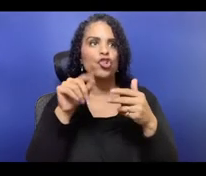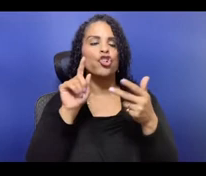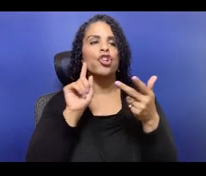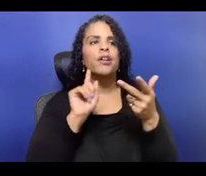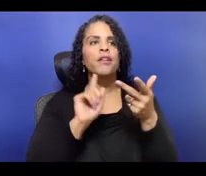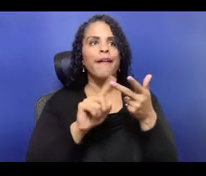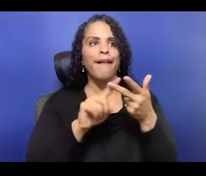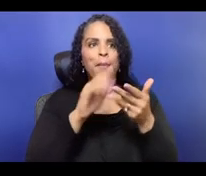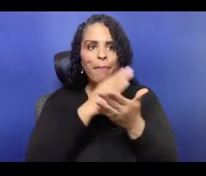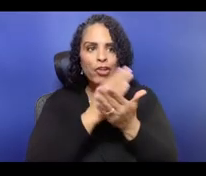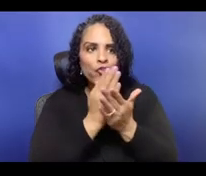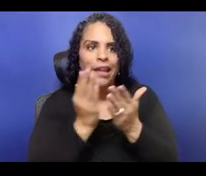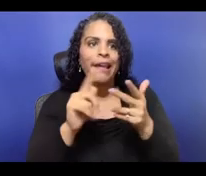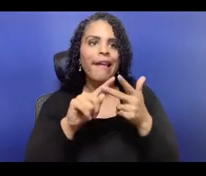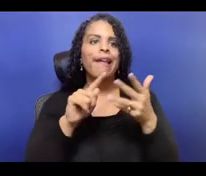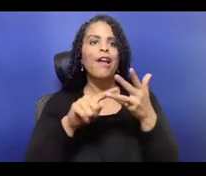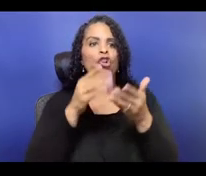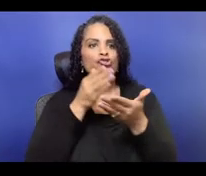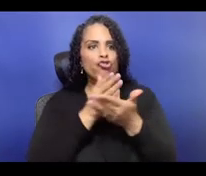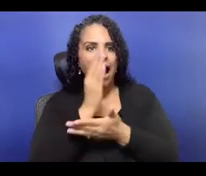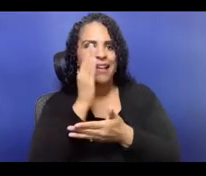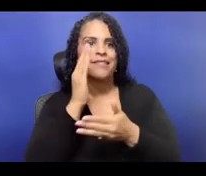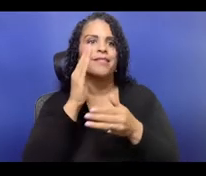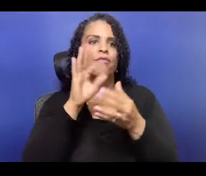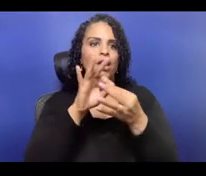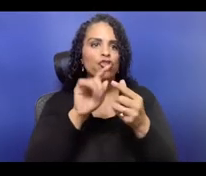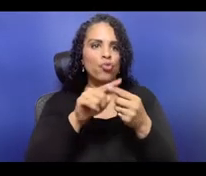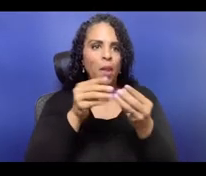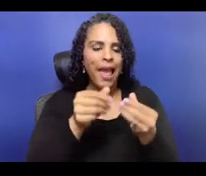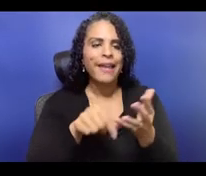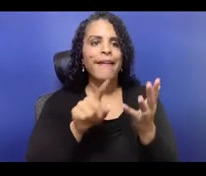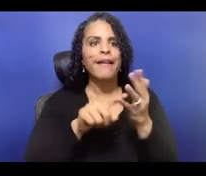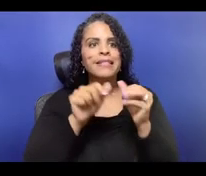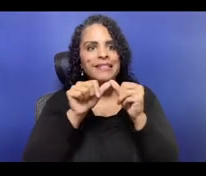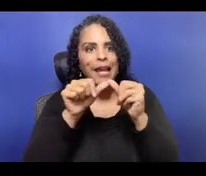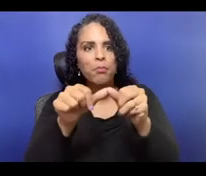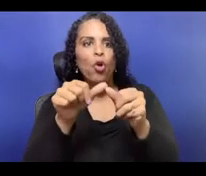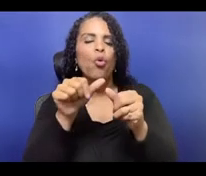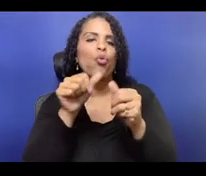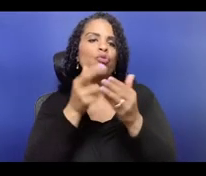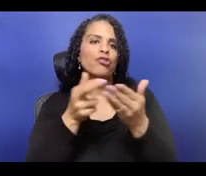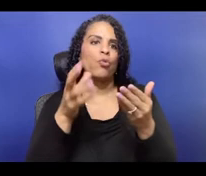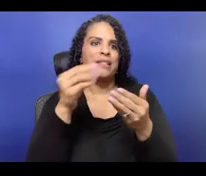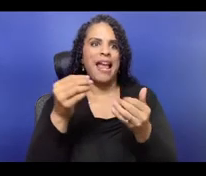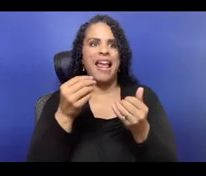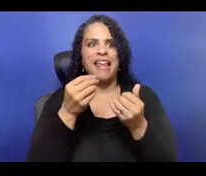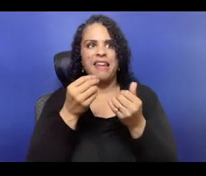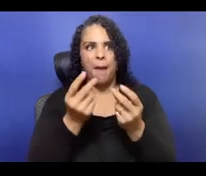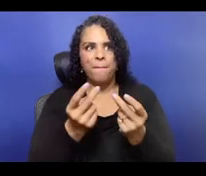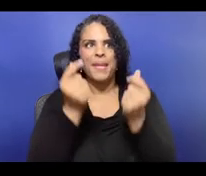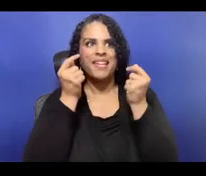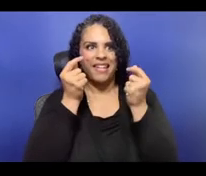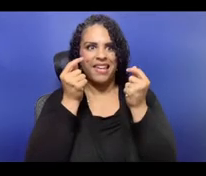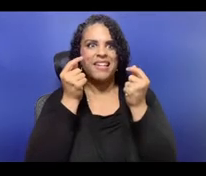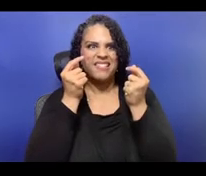I am Laguna Pueblo and Cherokee and live on the traditional lands of the Piscataway, also known as Washington, DC,